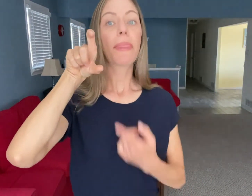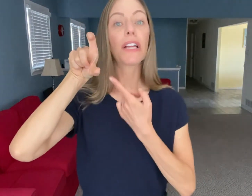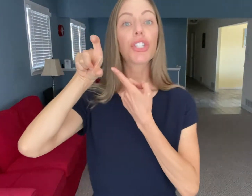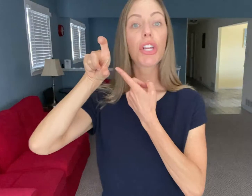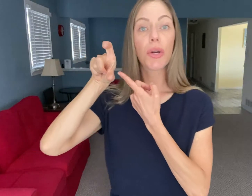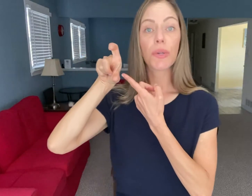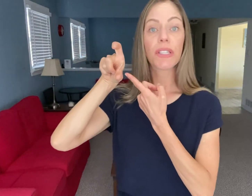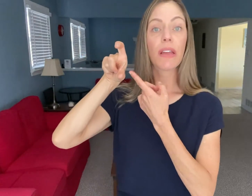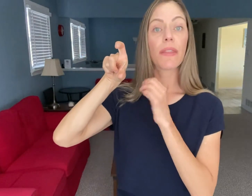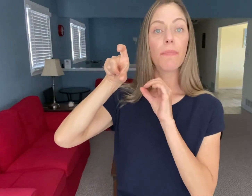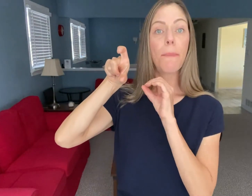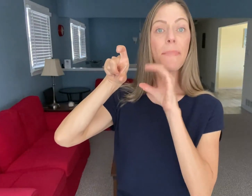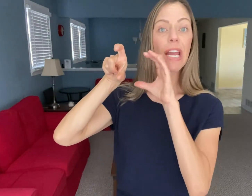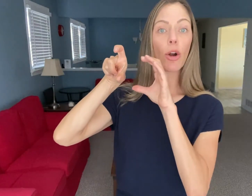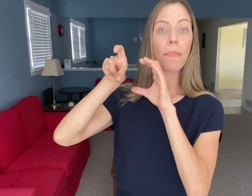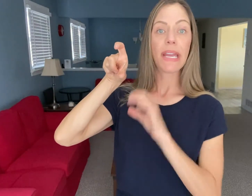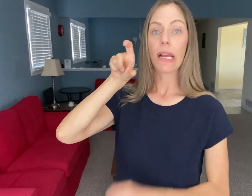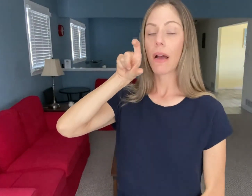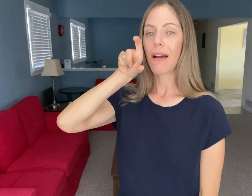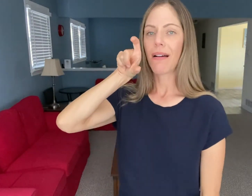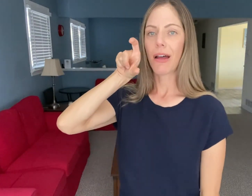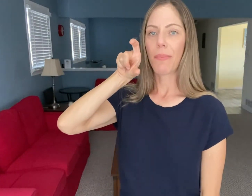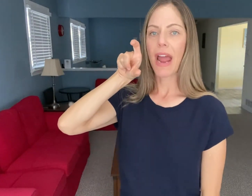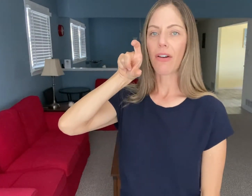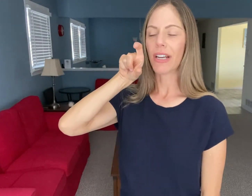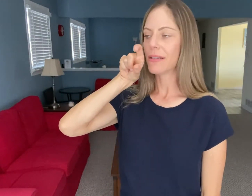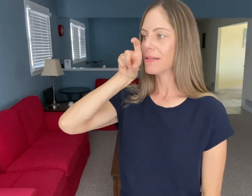but that shows the bigger beak on a Parrot.